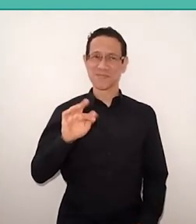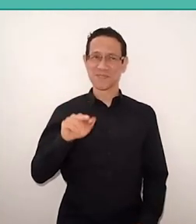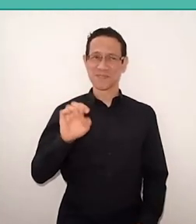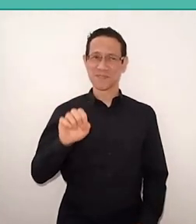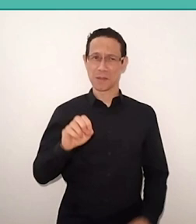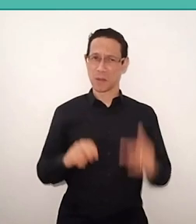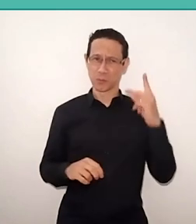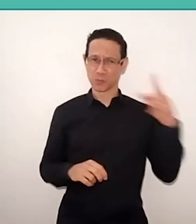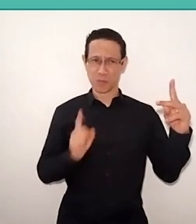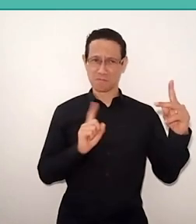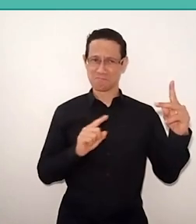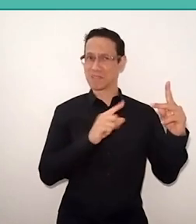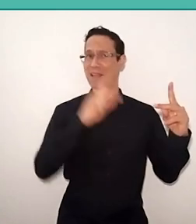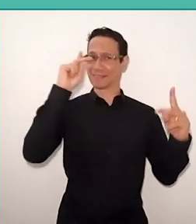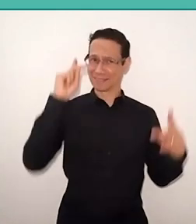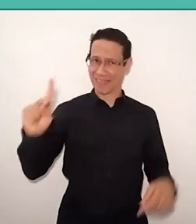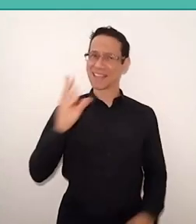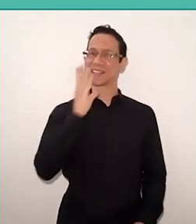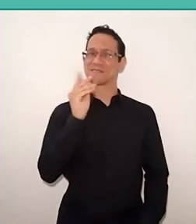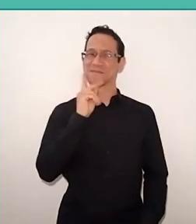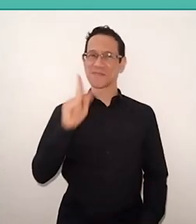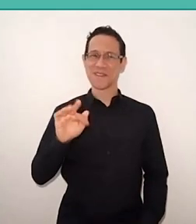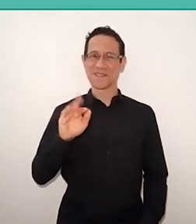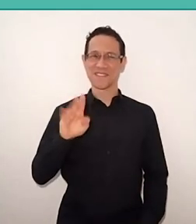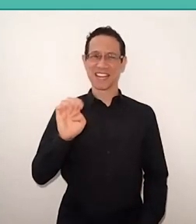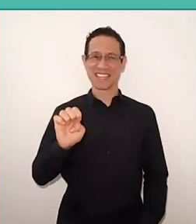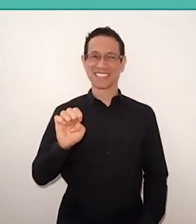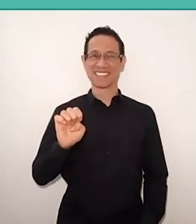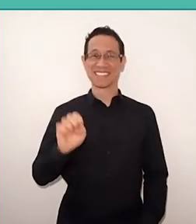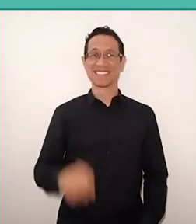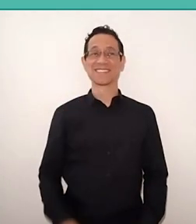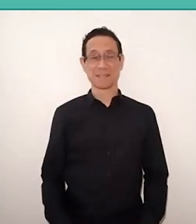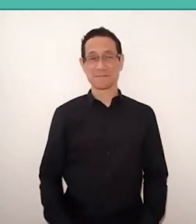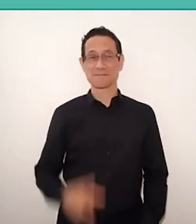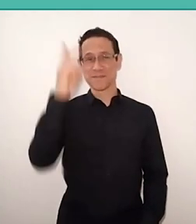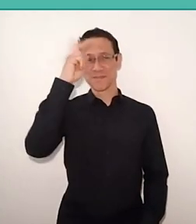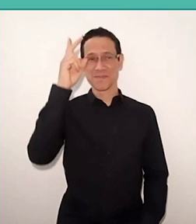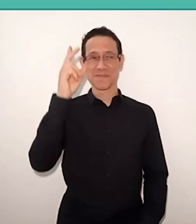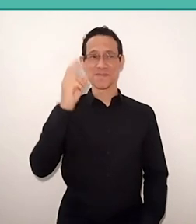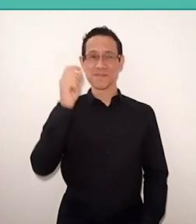So it's interesting to tell this intellectual shift.